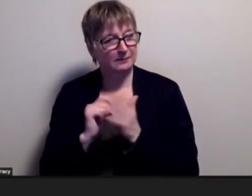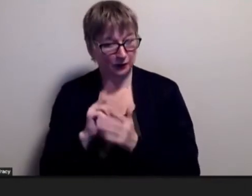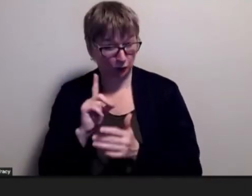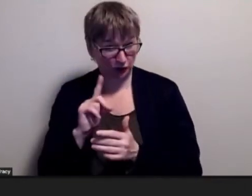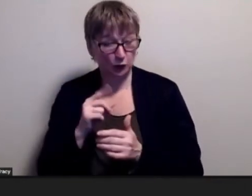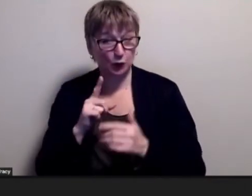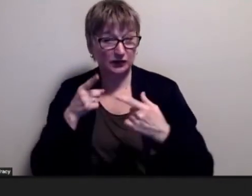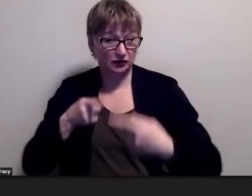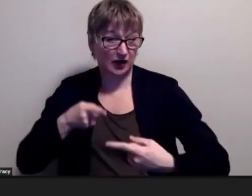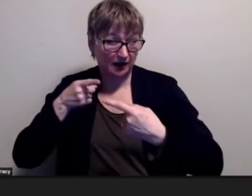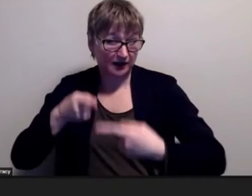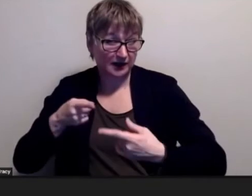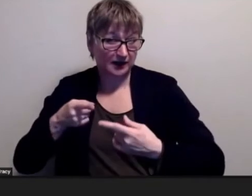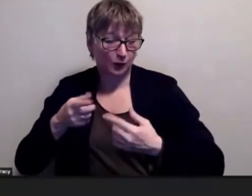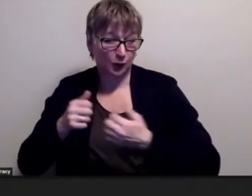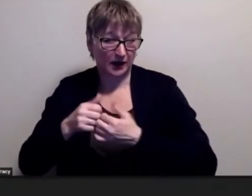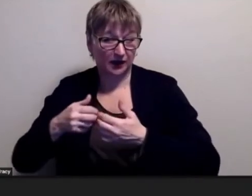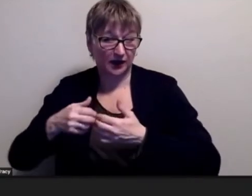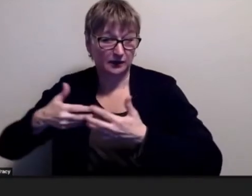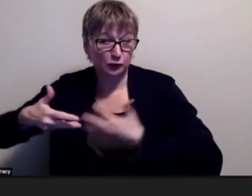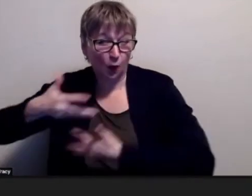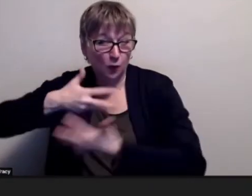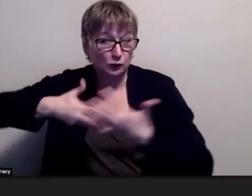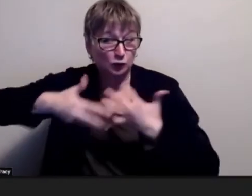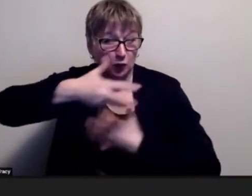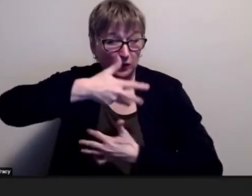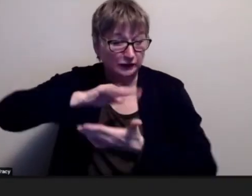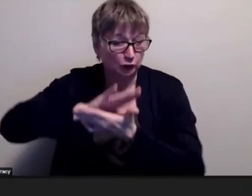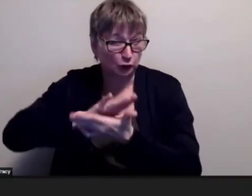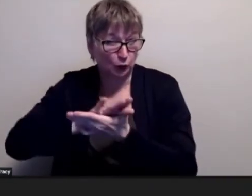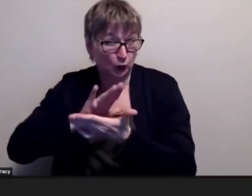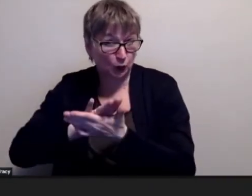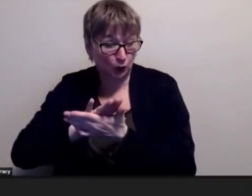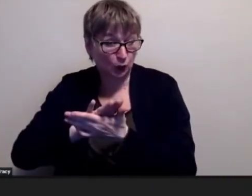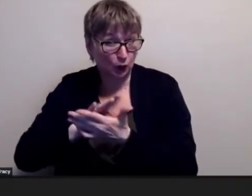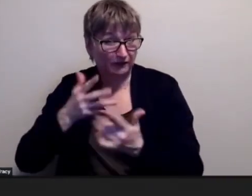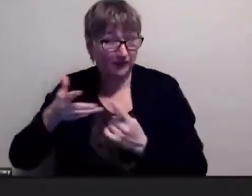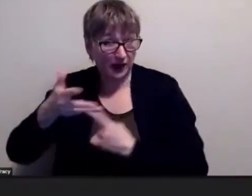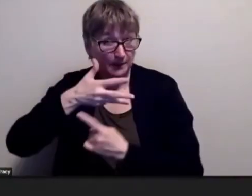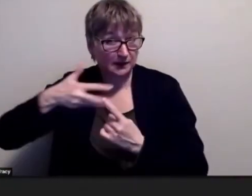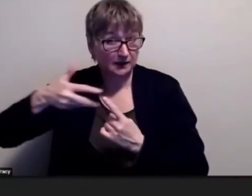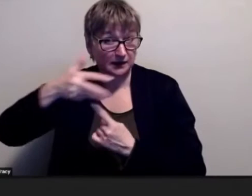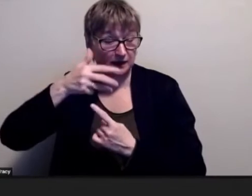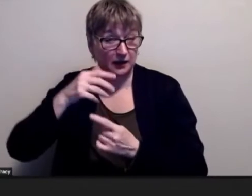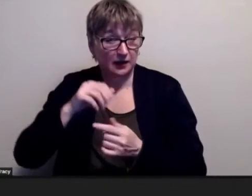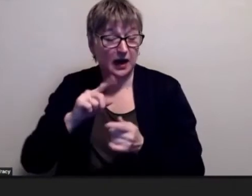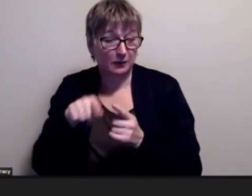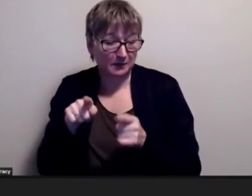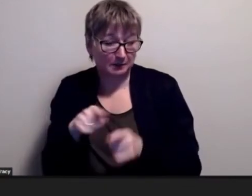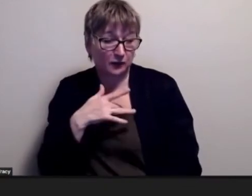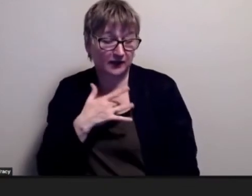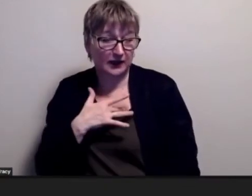social aspects of being in the school environment i remember you feeling very hurt that you didn't